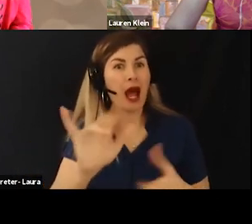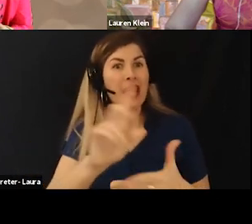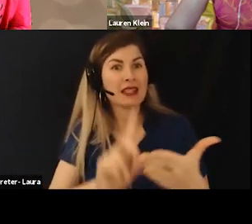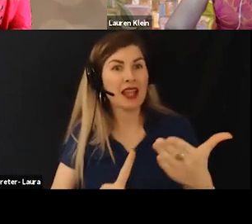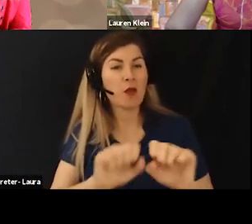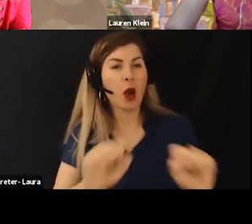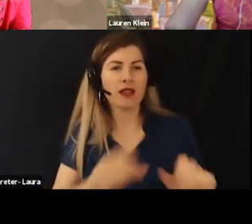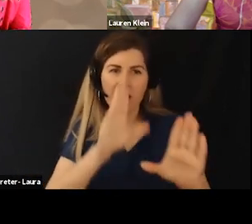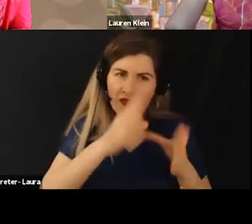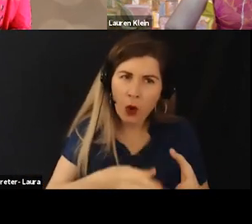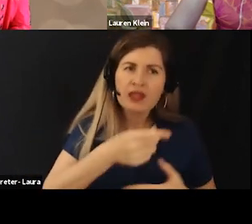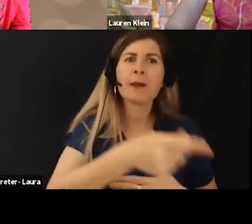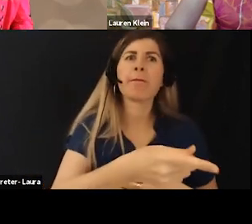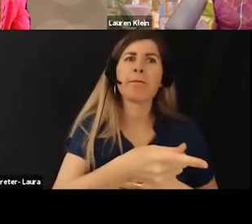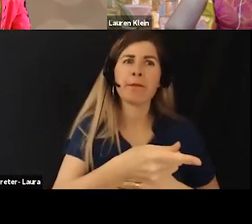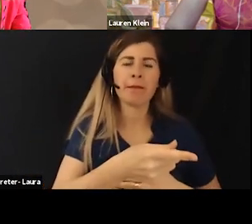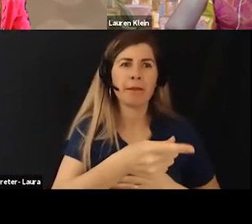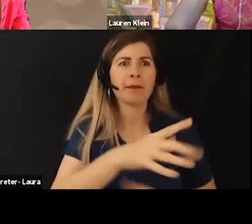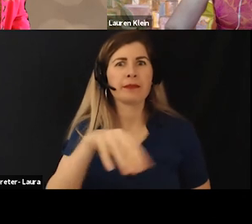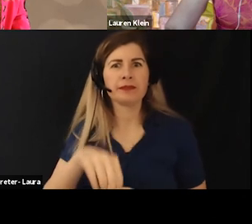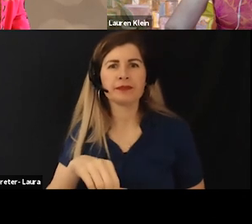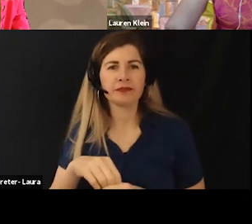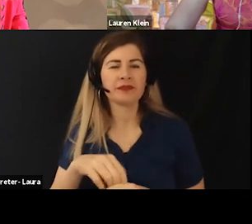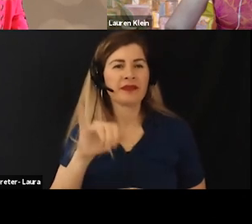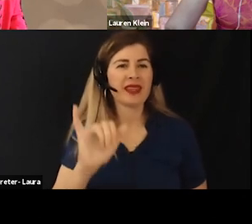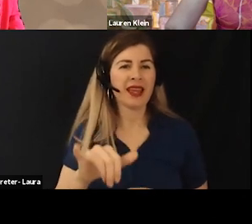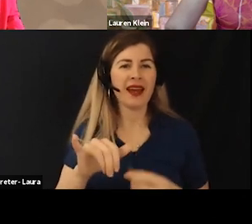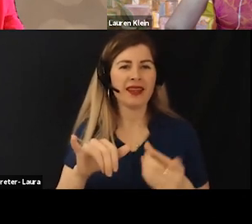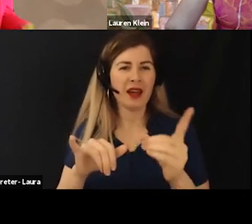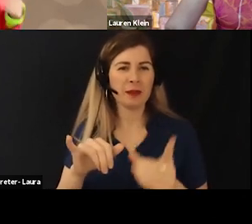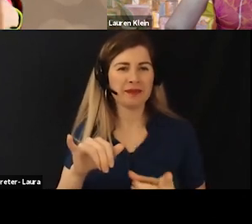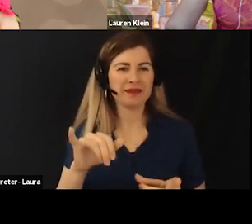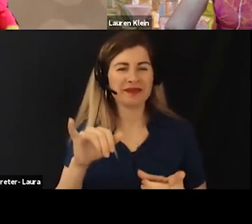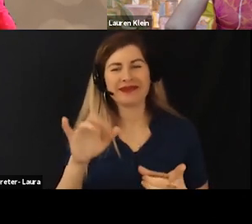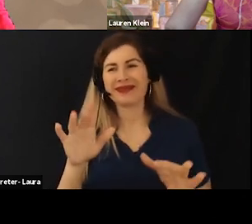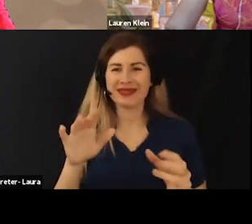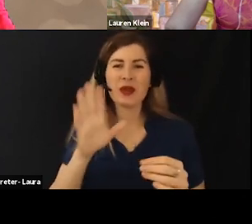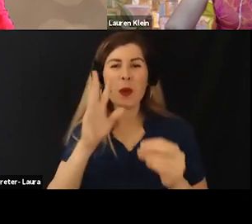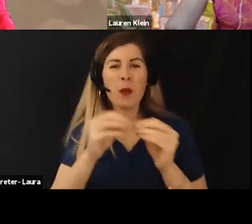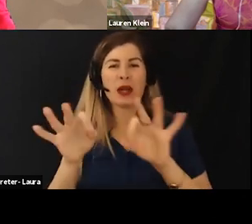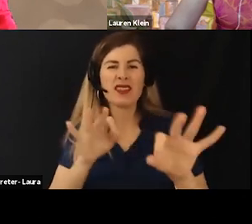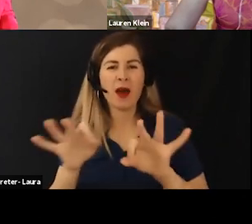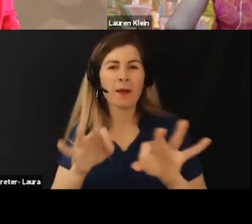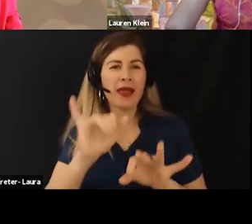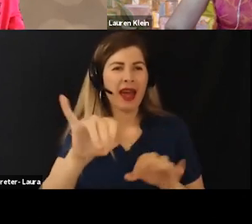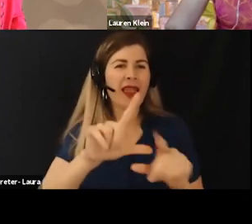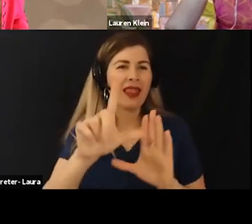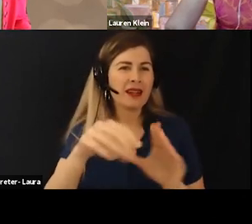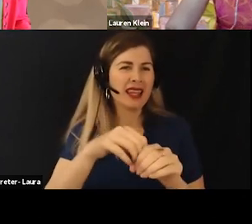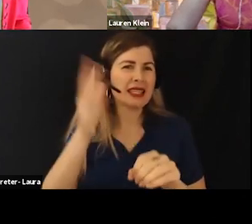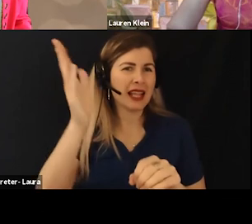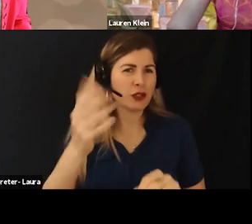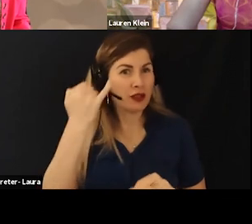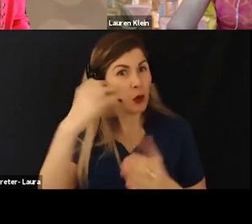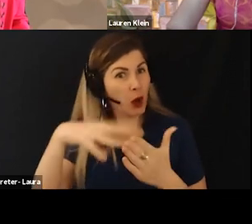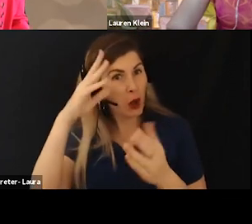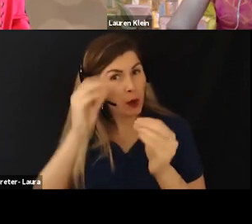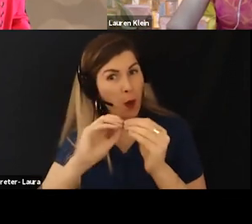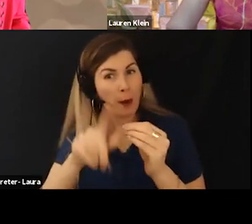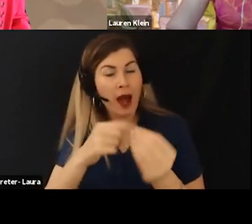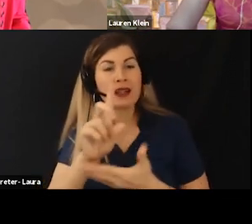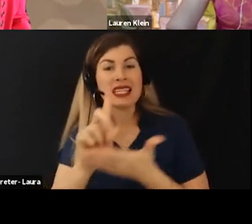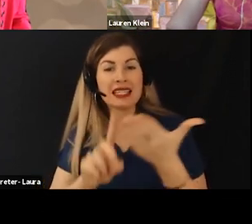And so that's just a plug for Sasha Kristen's of chalk talk later on in this lecture series if you want to learn more about design justice.